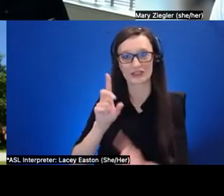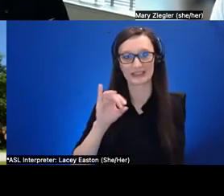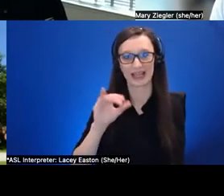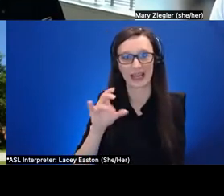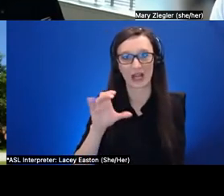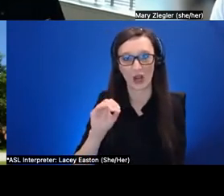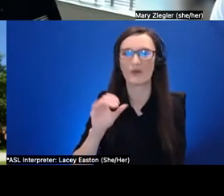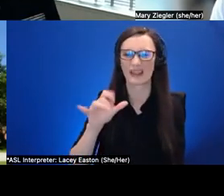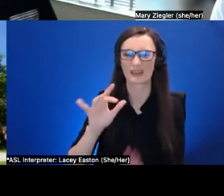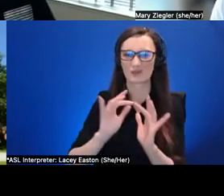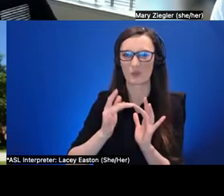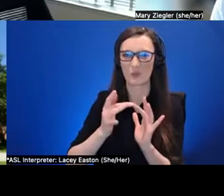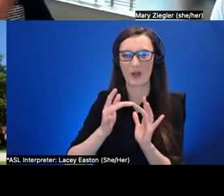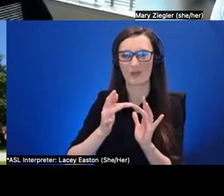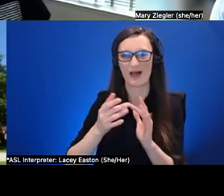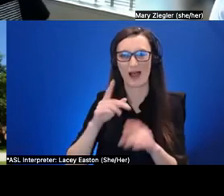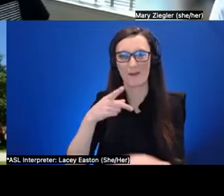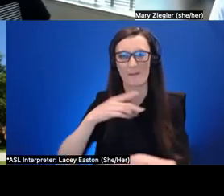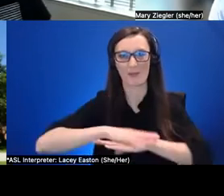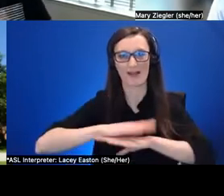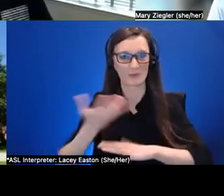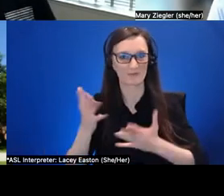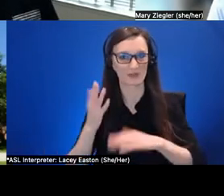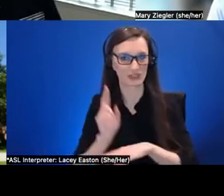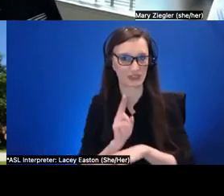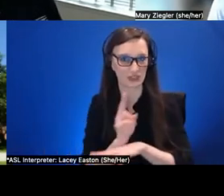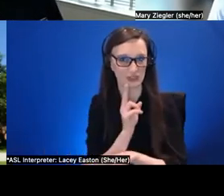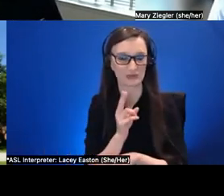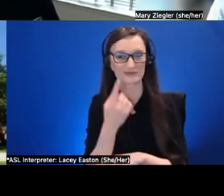um and so you know from getting somebody in it's pretty fast like you send them a link